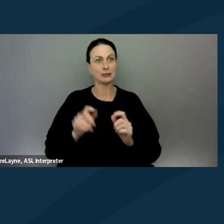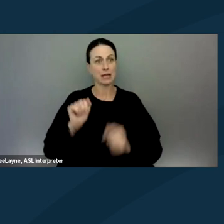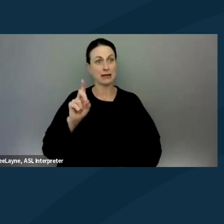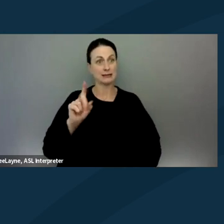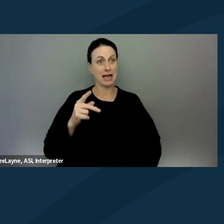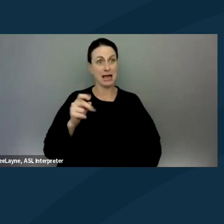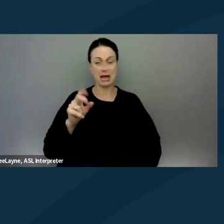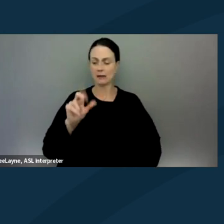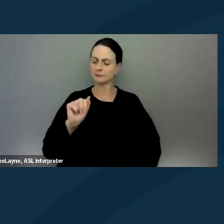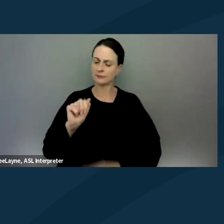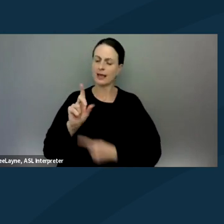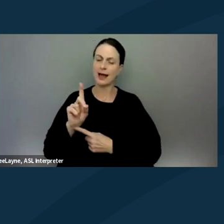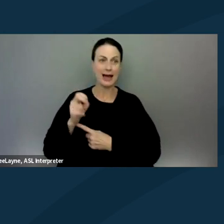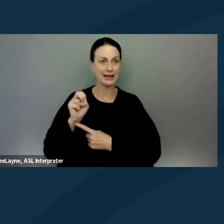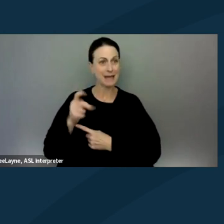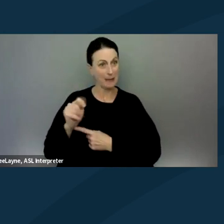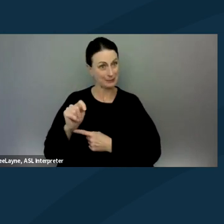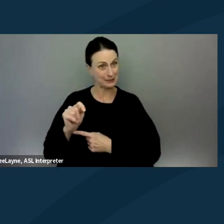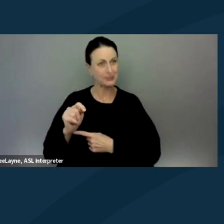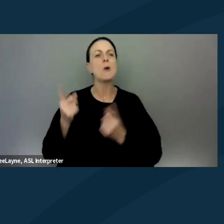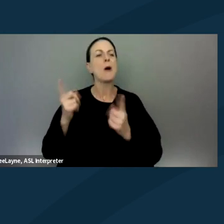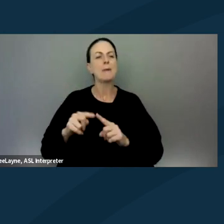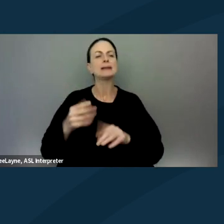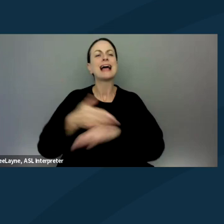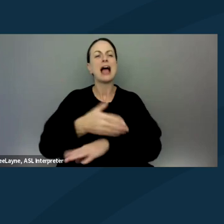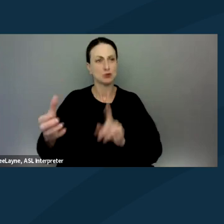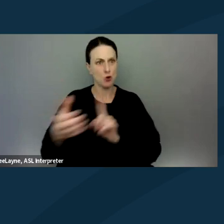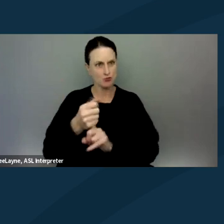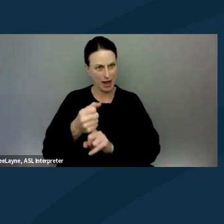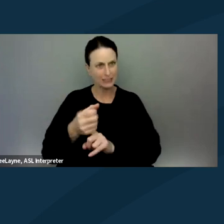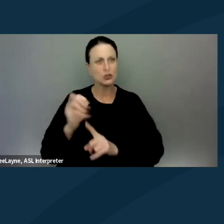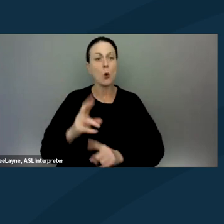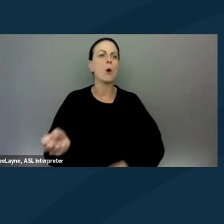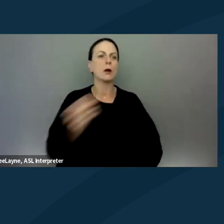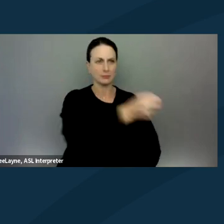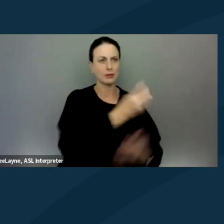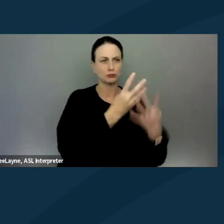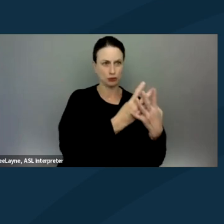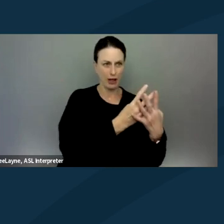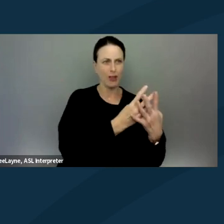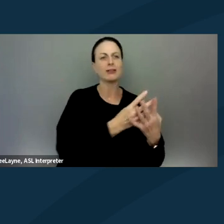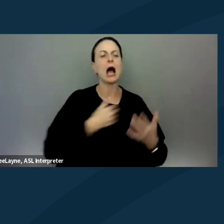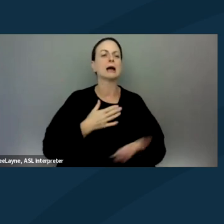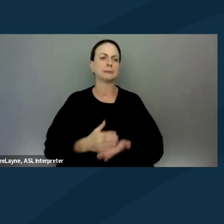after we're arrested or if we are actually jailed. Yeah, I'll stop there.